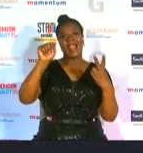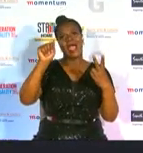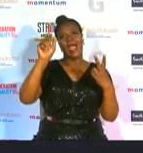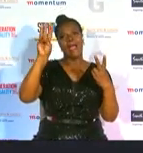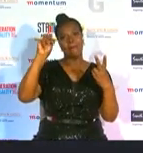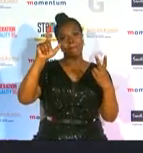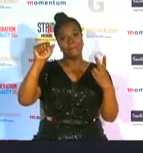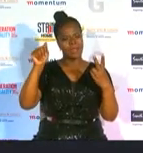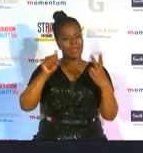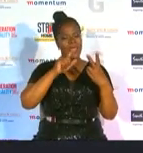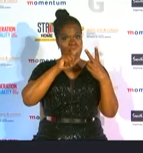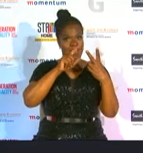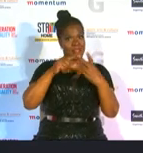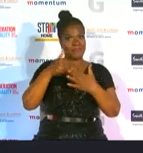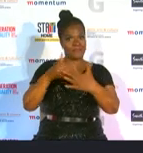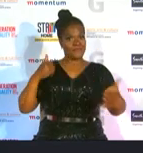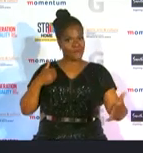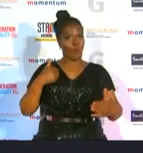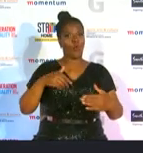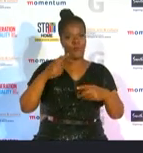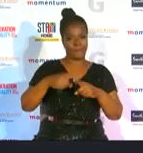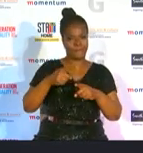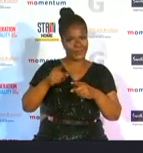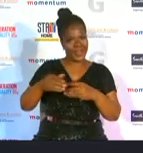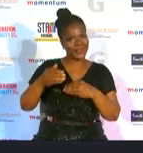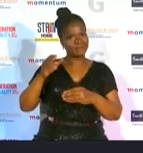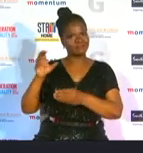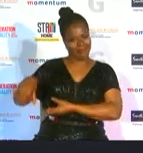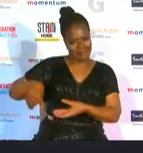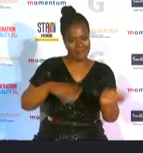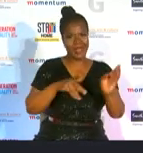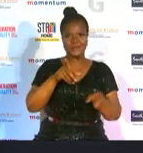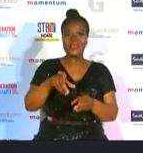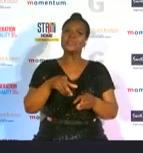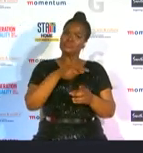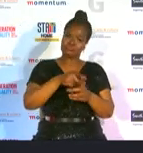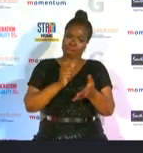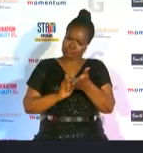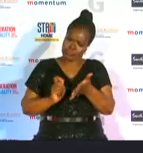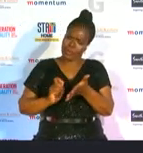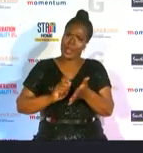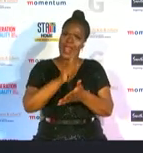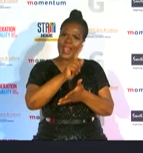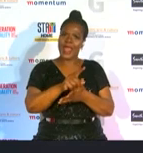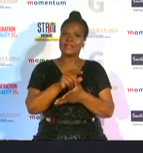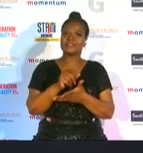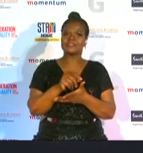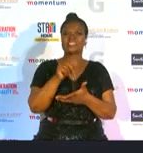the former springbok woman's rugby player is telling the stories of women in sport through her initiative tata woman and